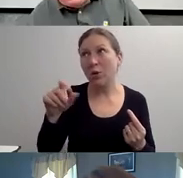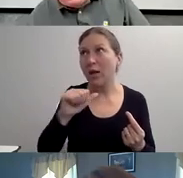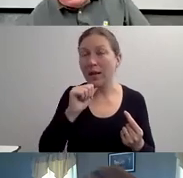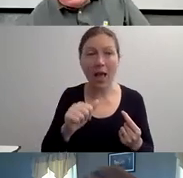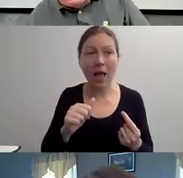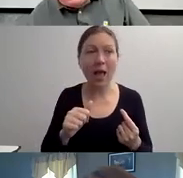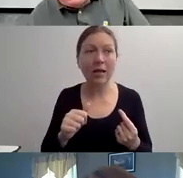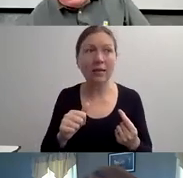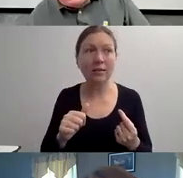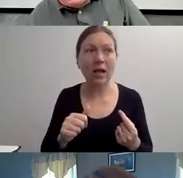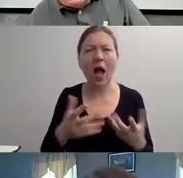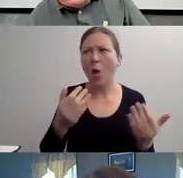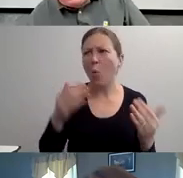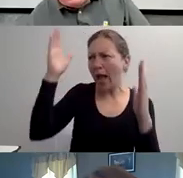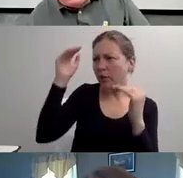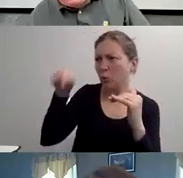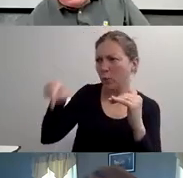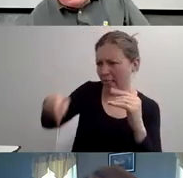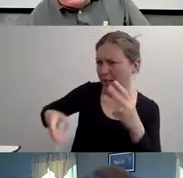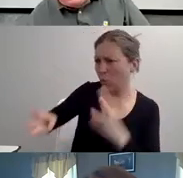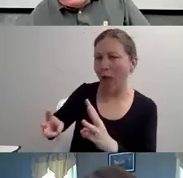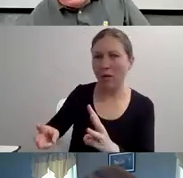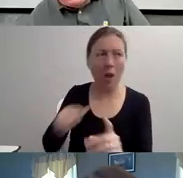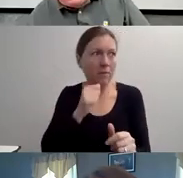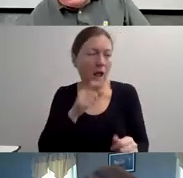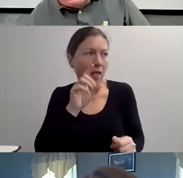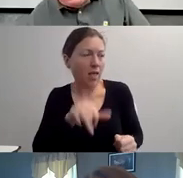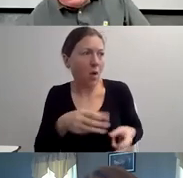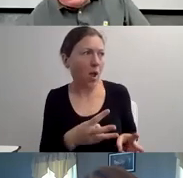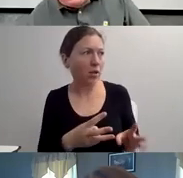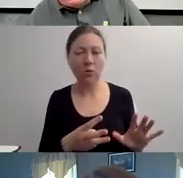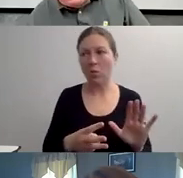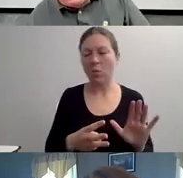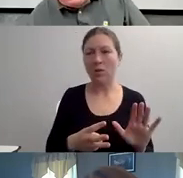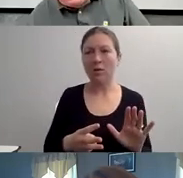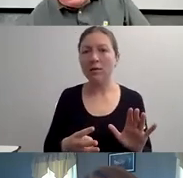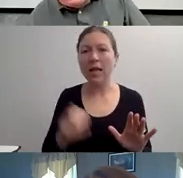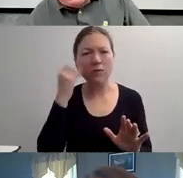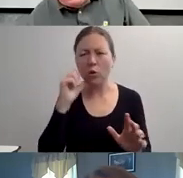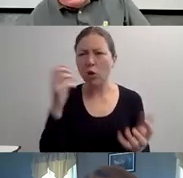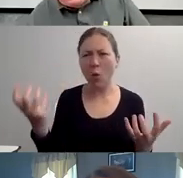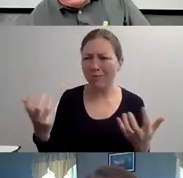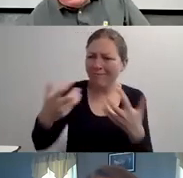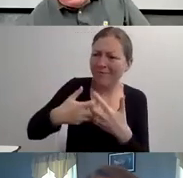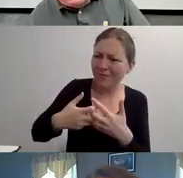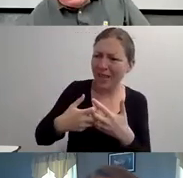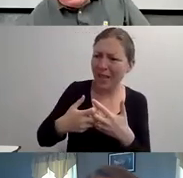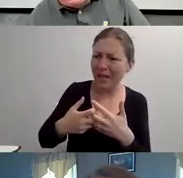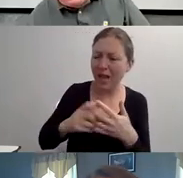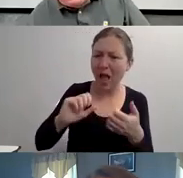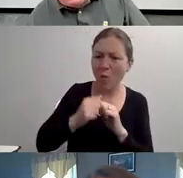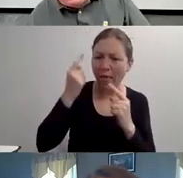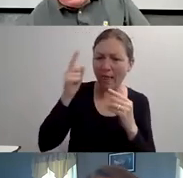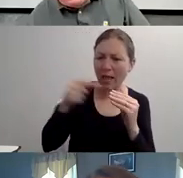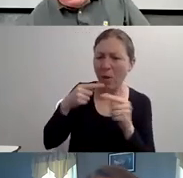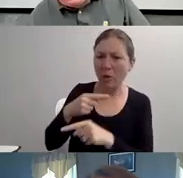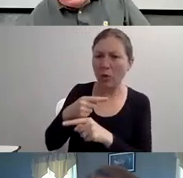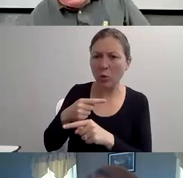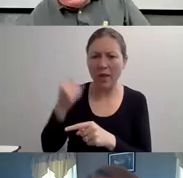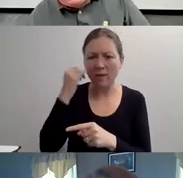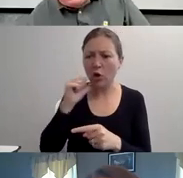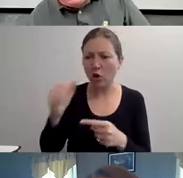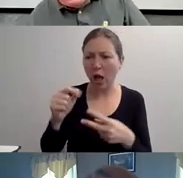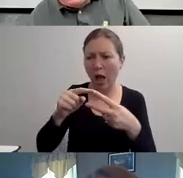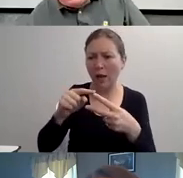"NOT ONLY ARE WORDS POWERFUL, BUT WORDS IN REALITY ARE PERCEIVED REALITY.